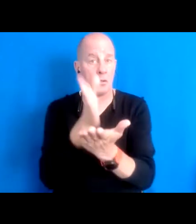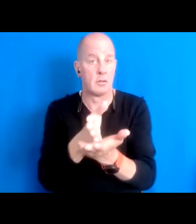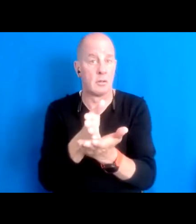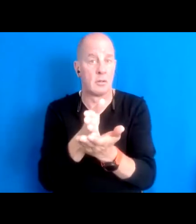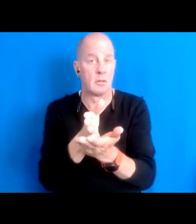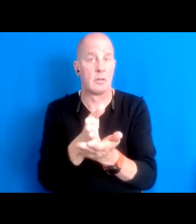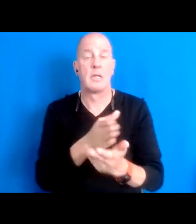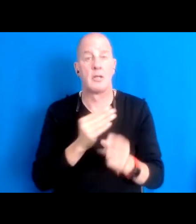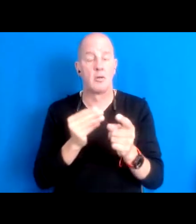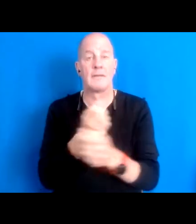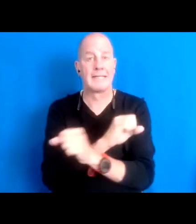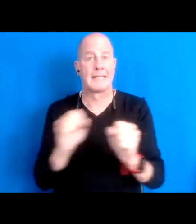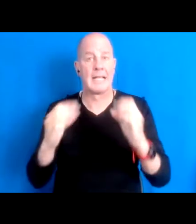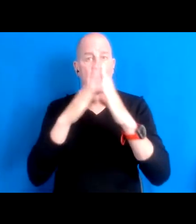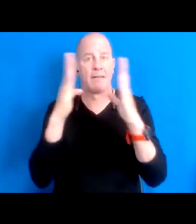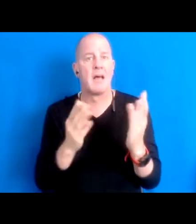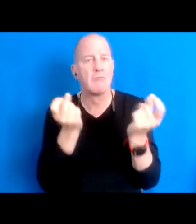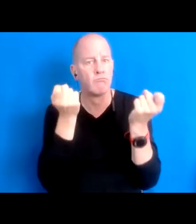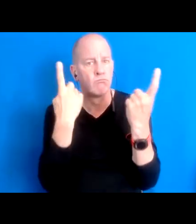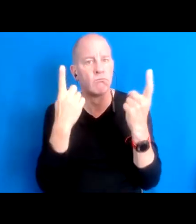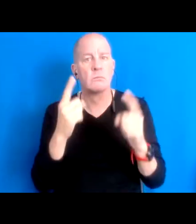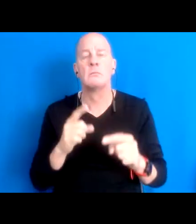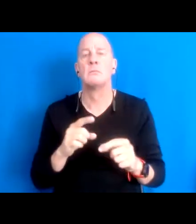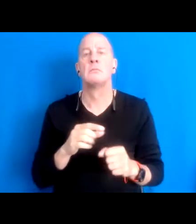save those houses, and you have to, you know, manage those people